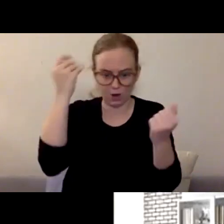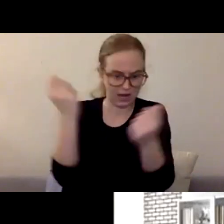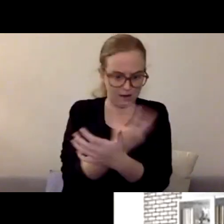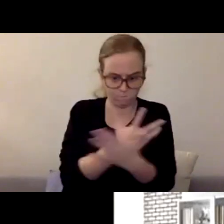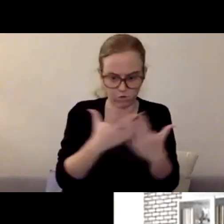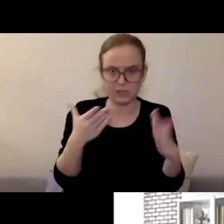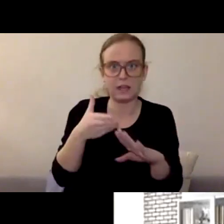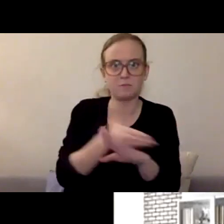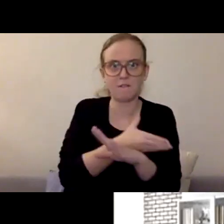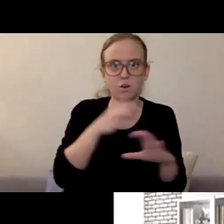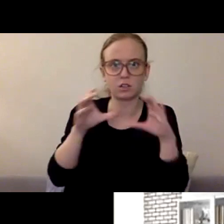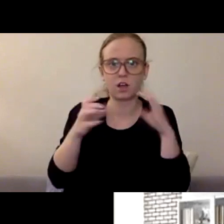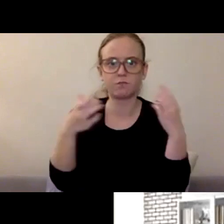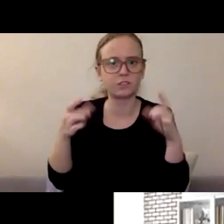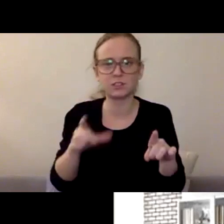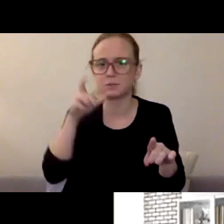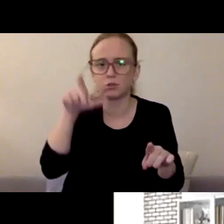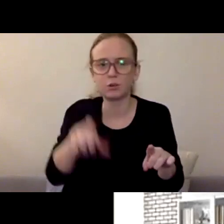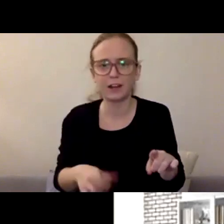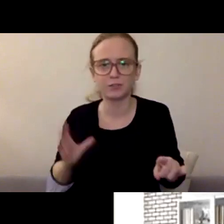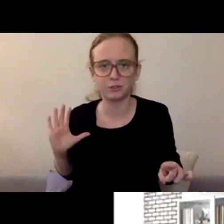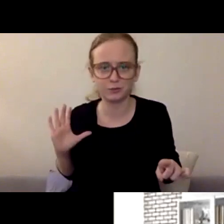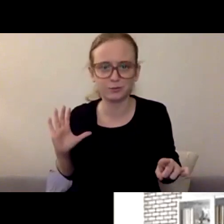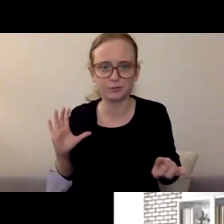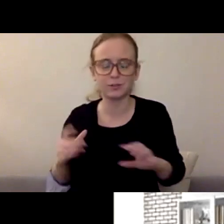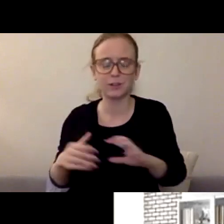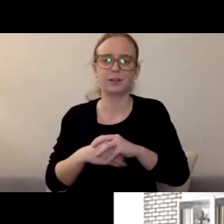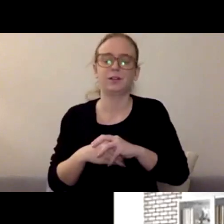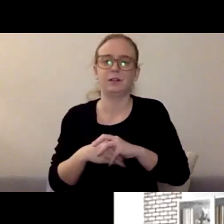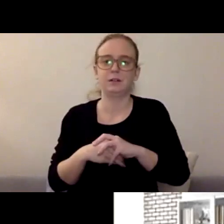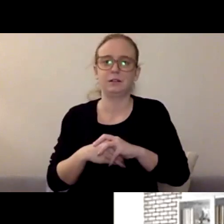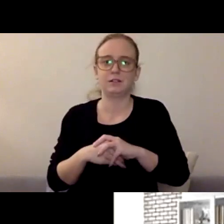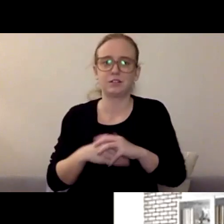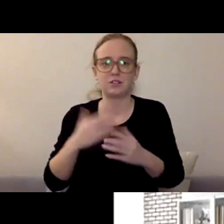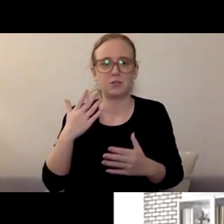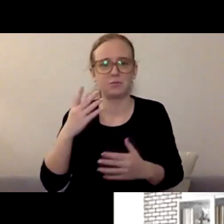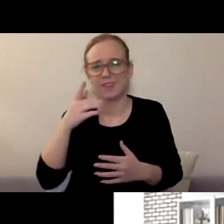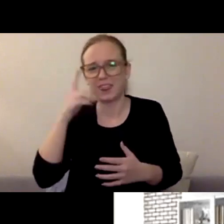or really upset or hurt, you're not necessarily looking for an answer either. You just want a place to put it.